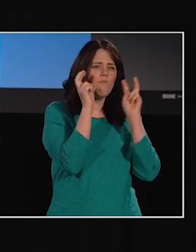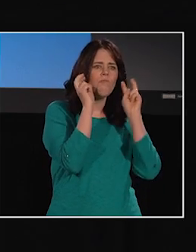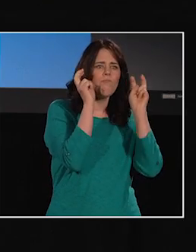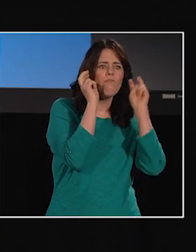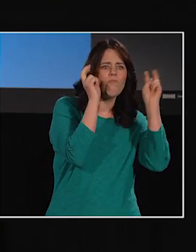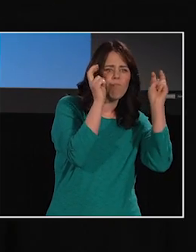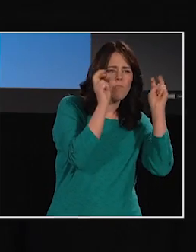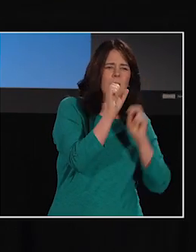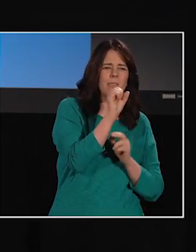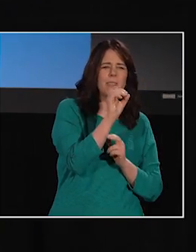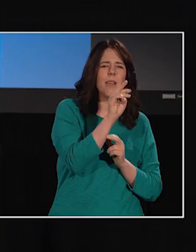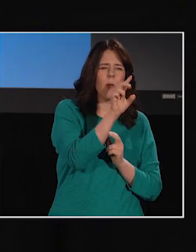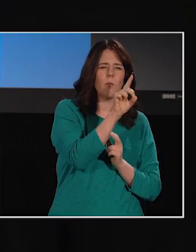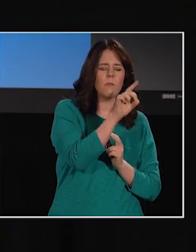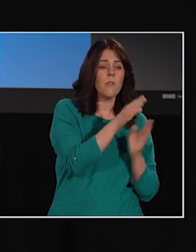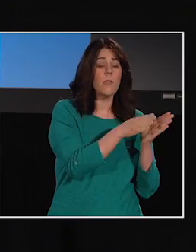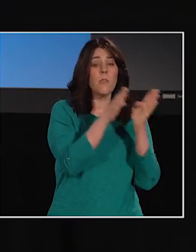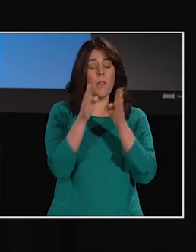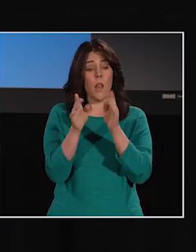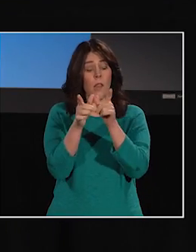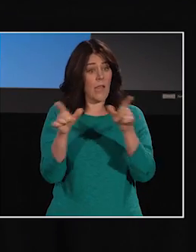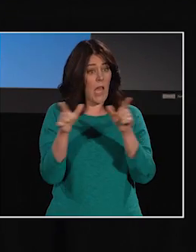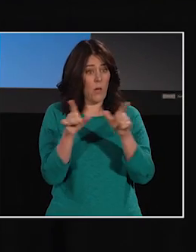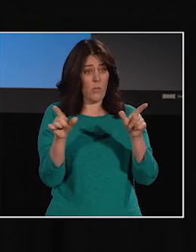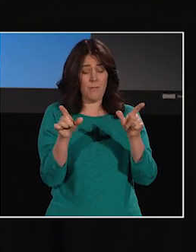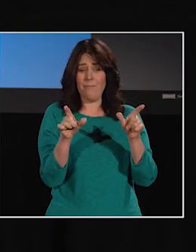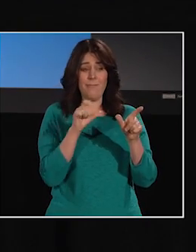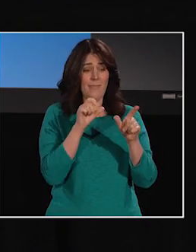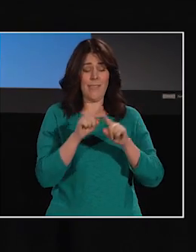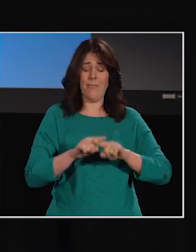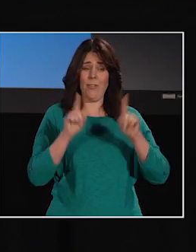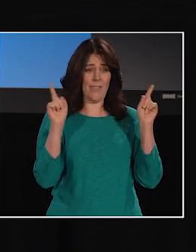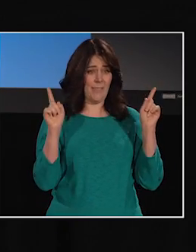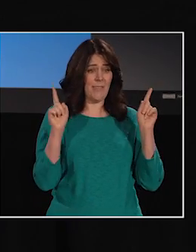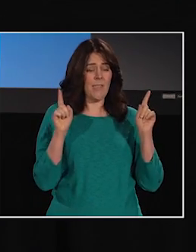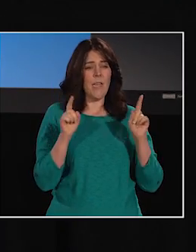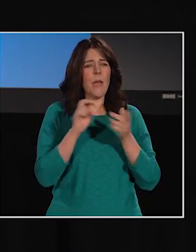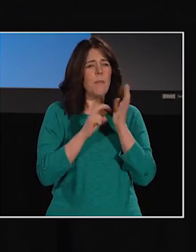"Language," on the other hand, is what we understand and use